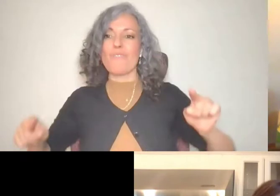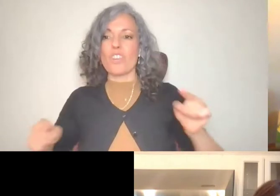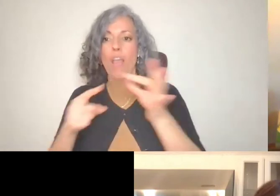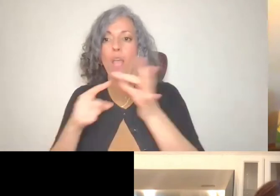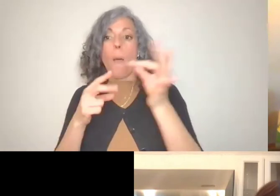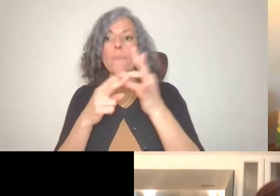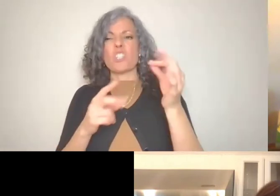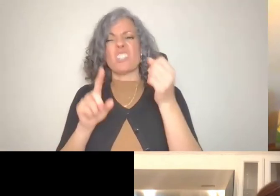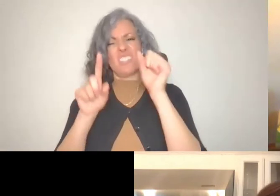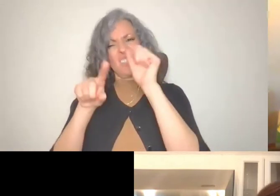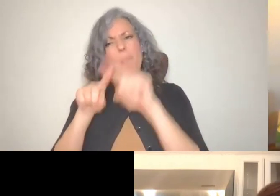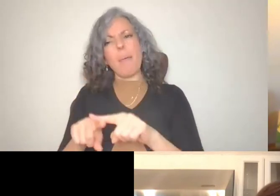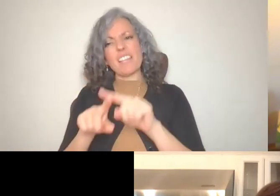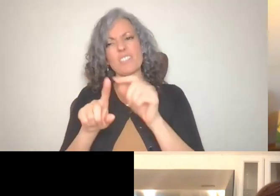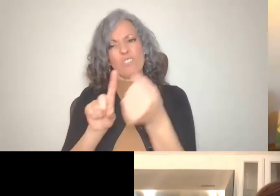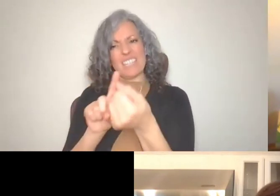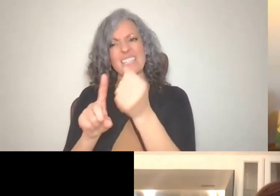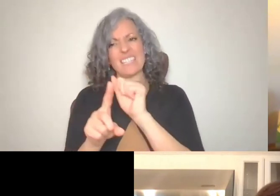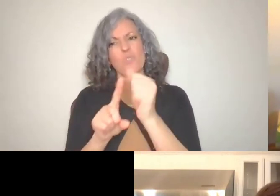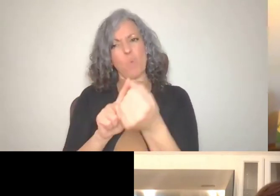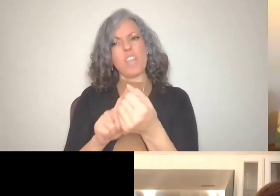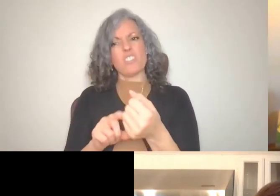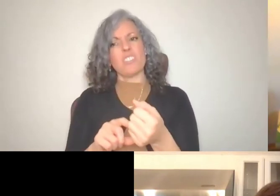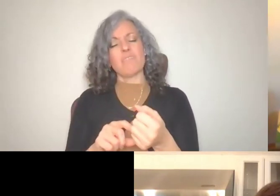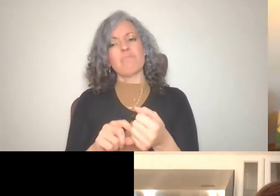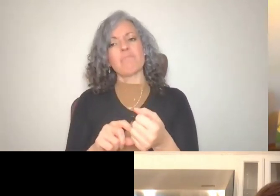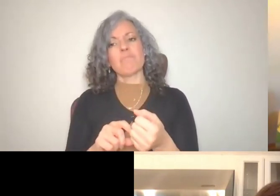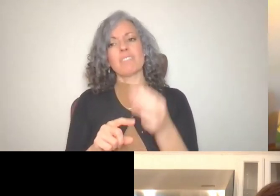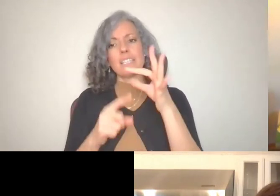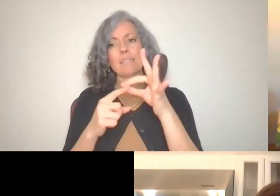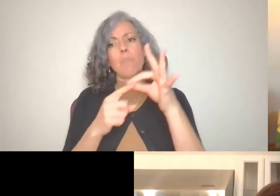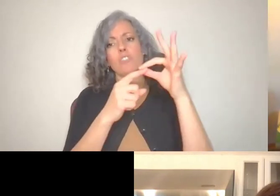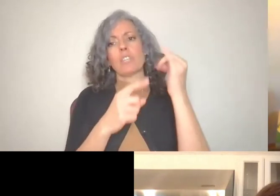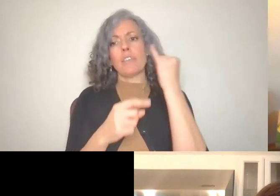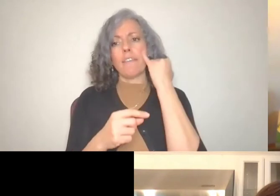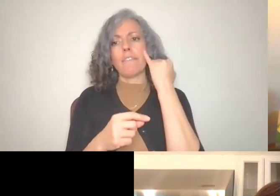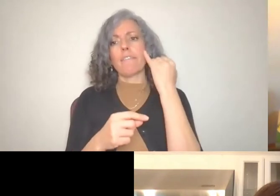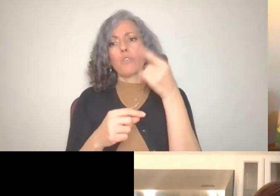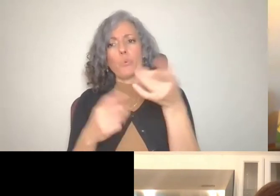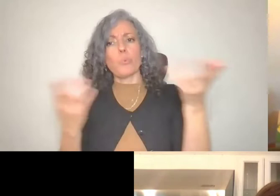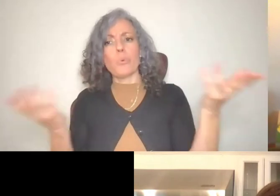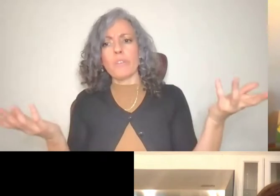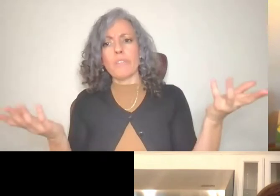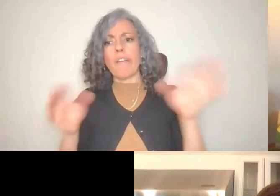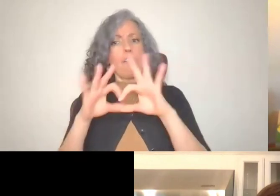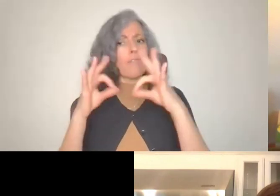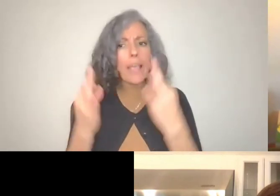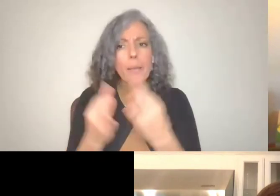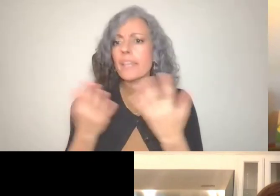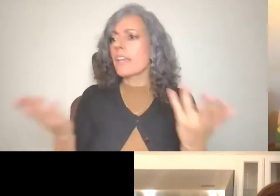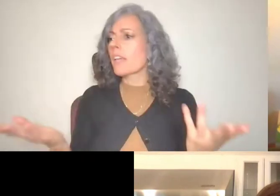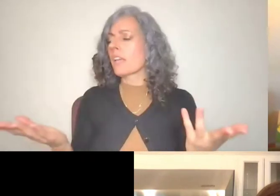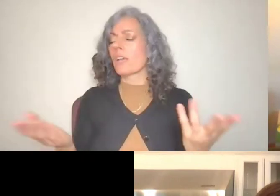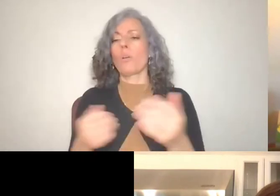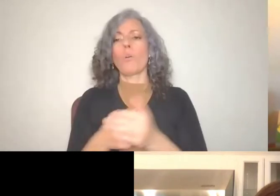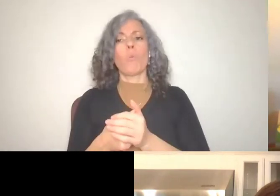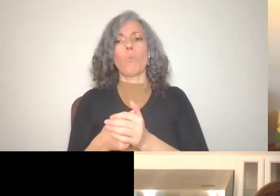especially if you're A family and just or someone else.